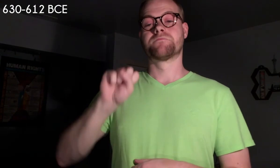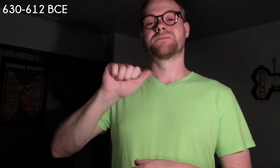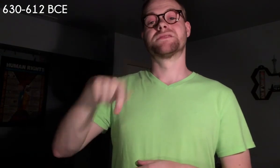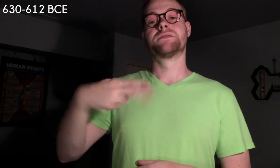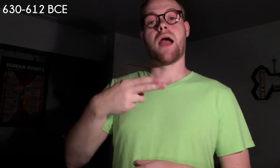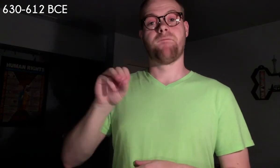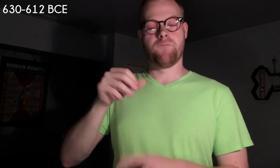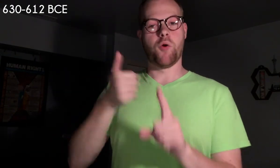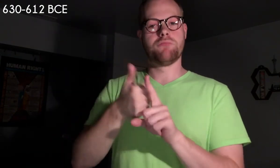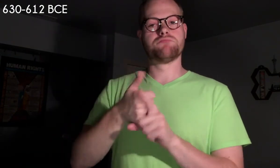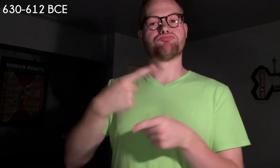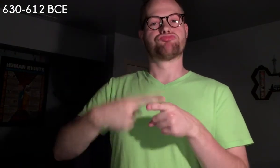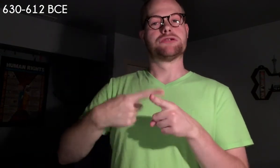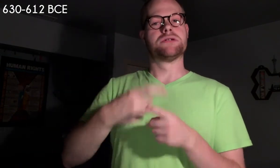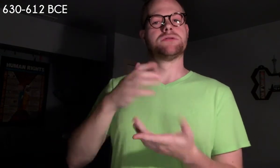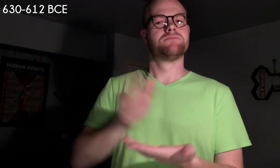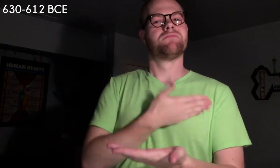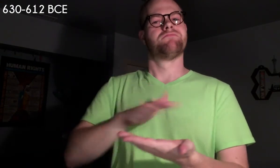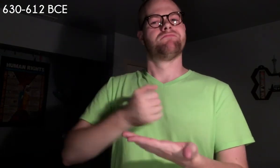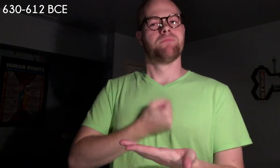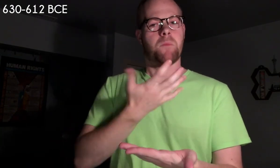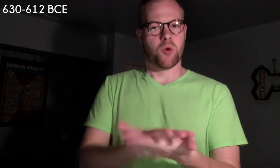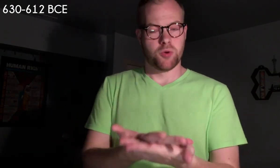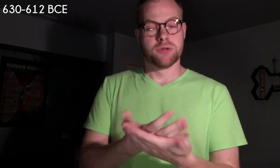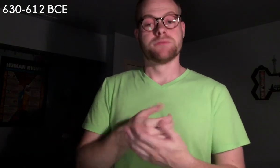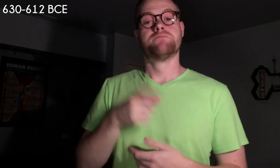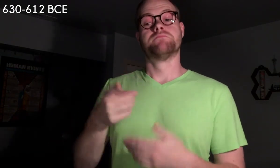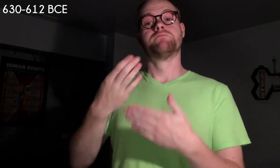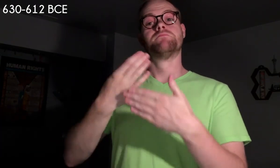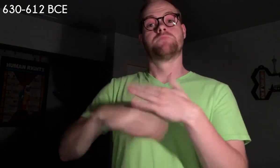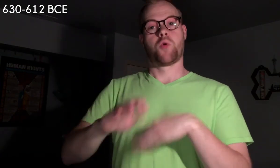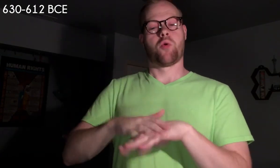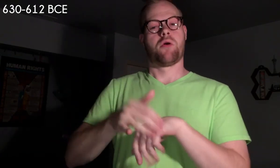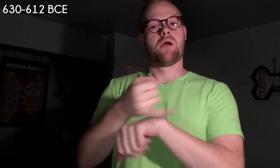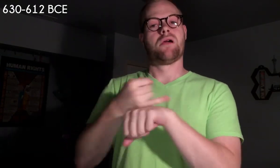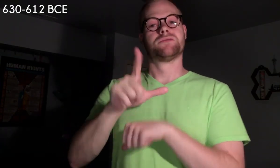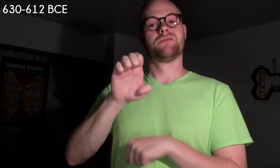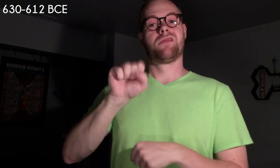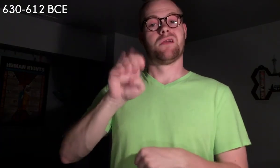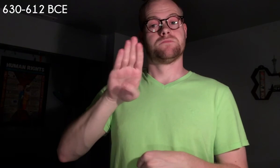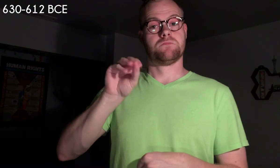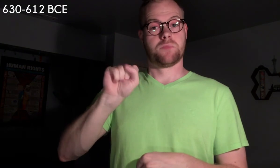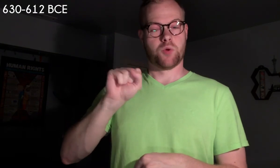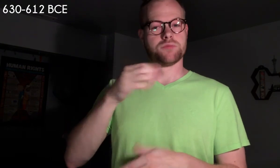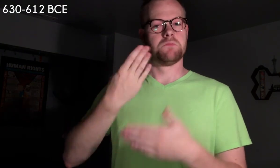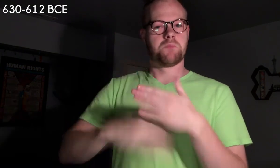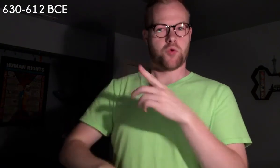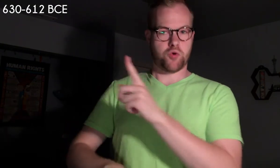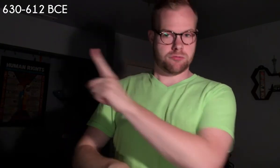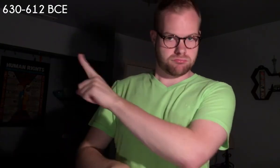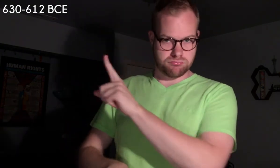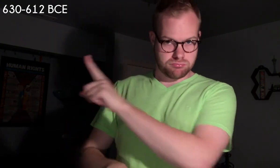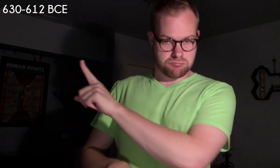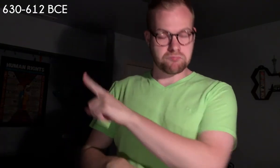Sappho, a Greek lyric poet born on the island of Lesbos, was born between 630-612 BCE,